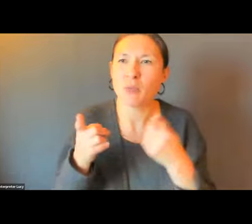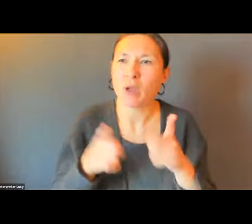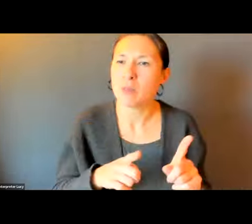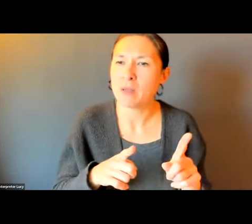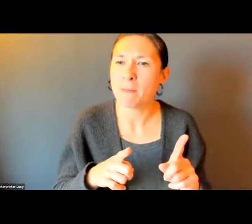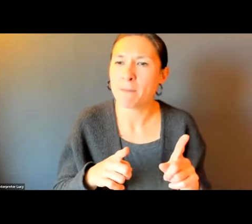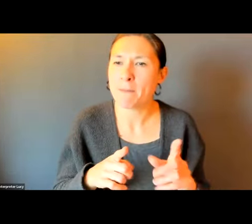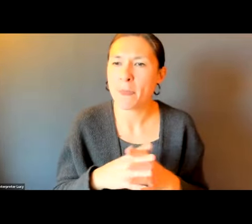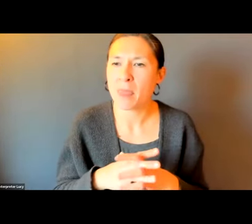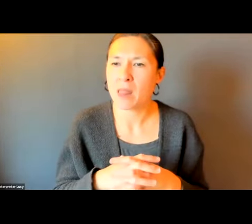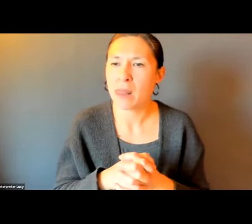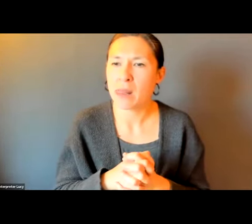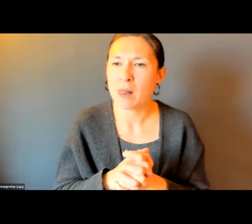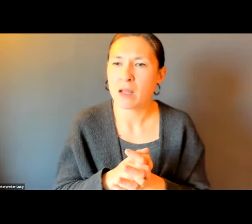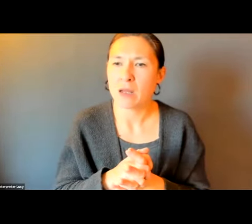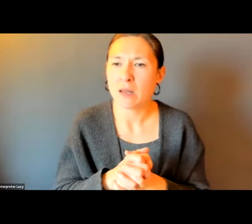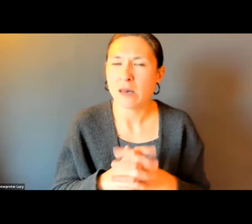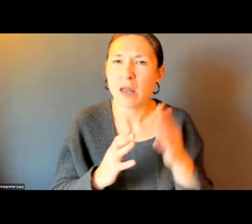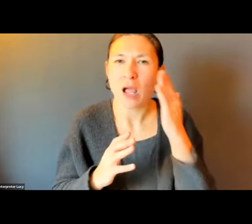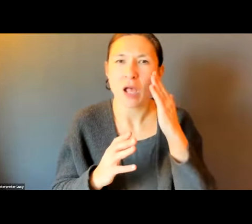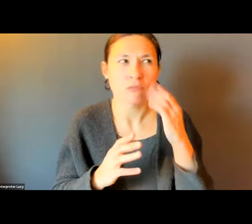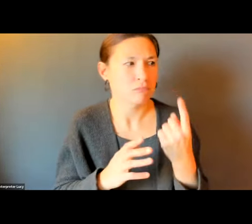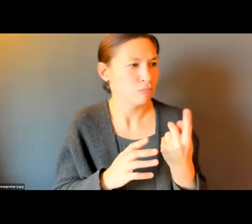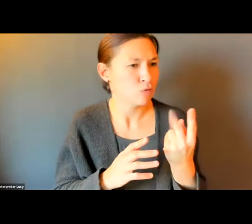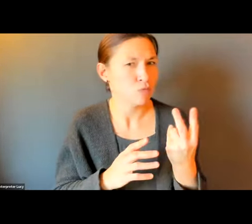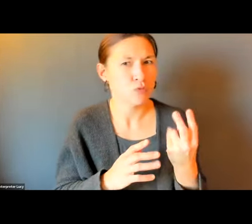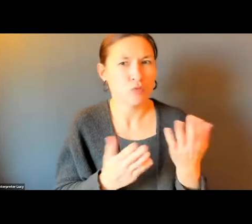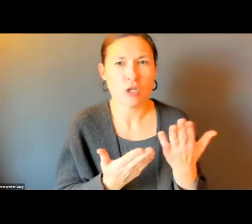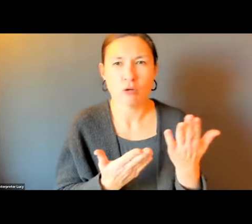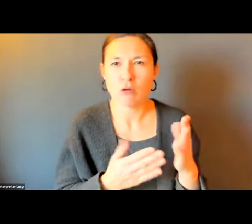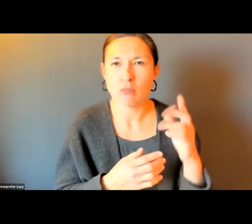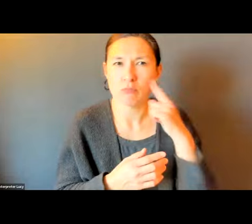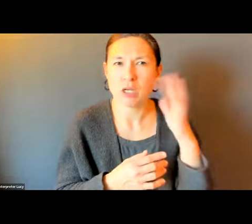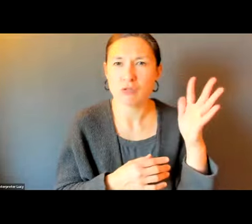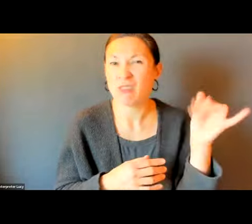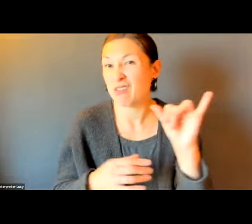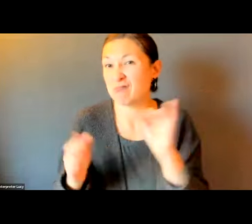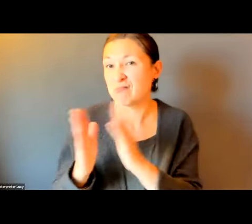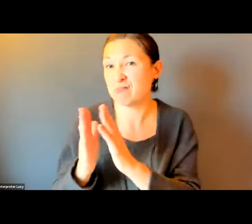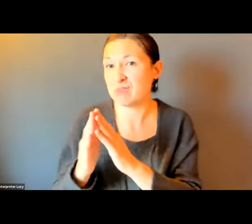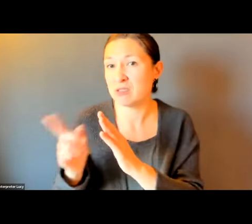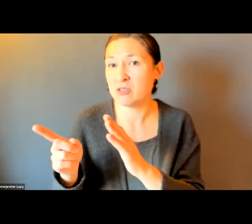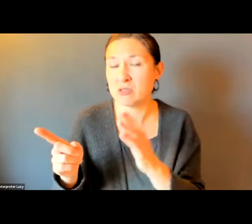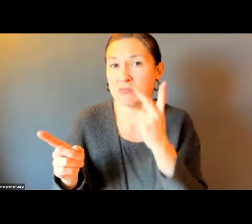OR TOWN. THERE ARE TINES -- I KNOW THERE'S A COUPLE OF HERE IN